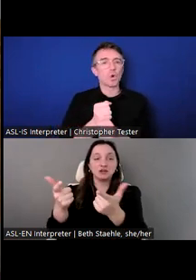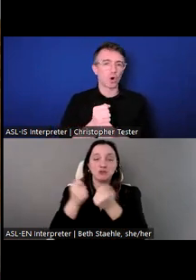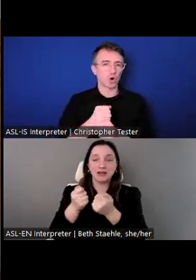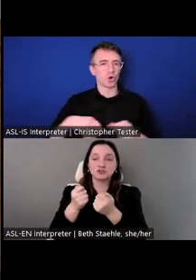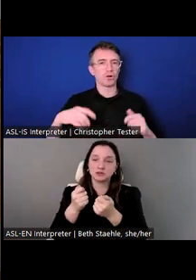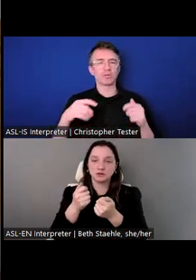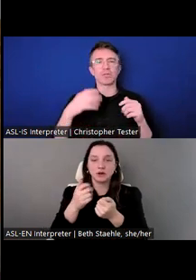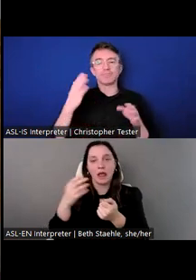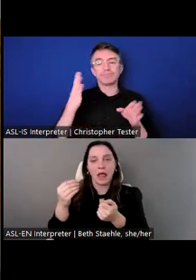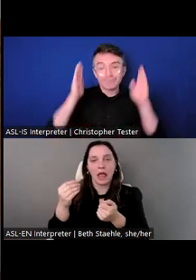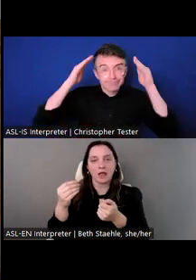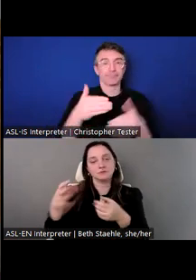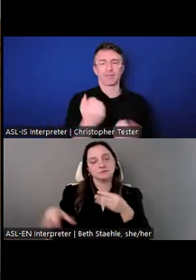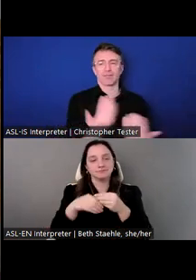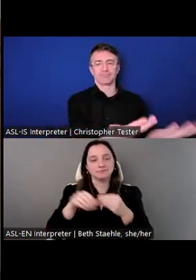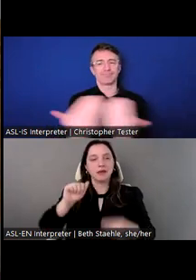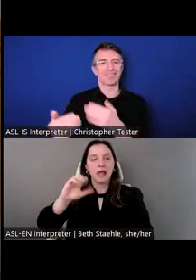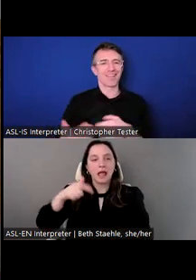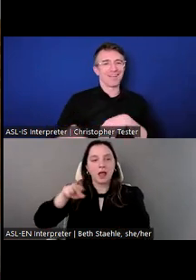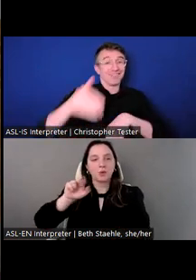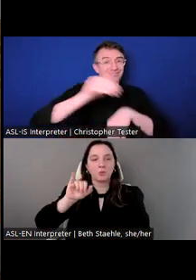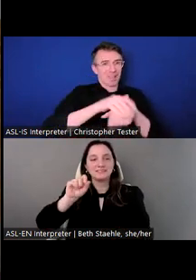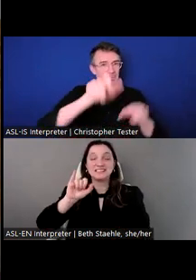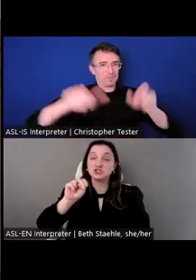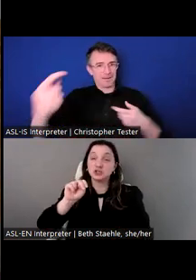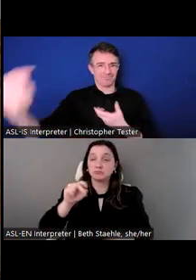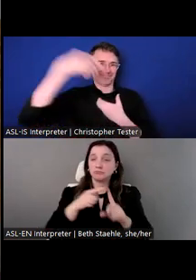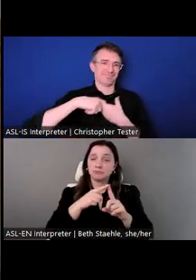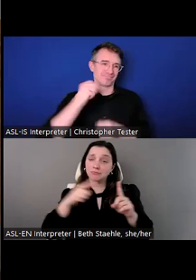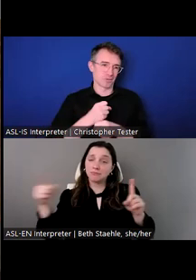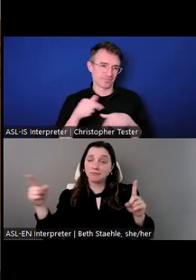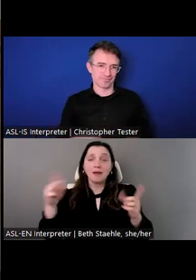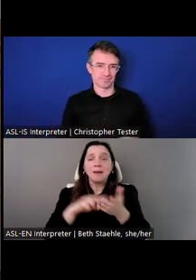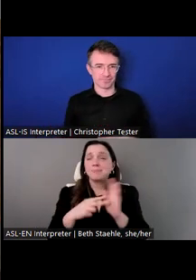I always say it's a long title for recruitment.